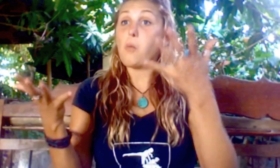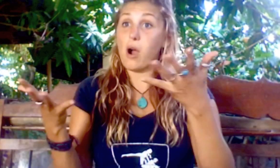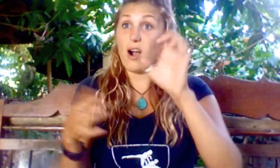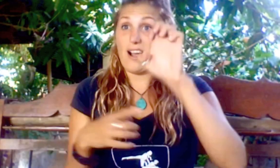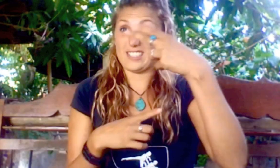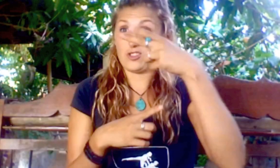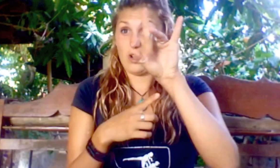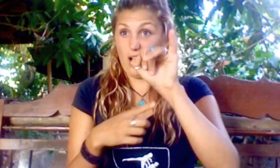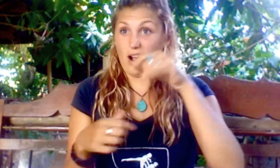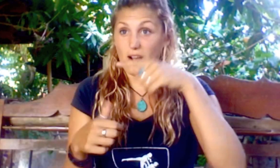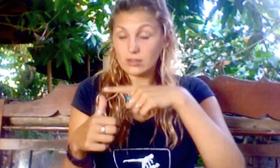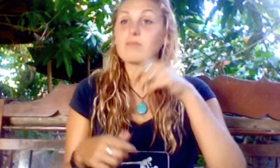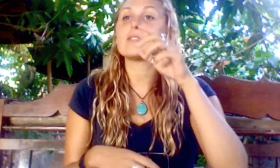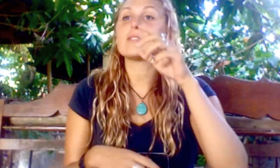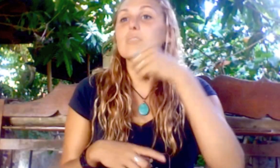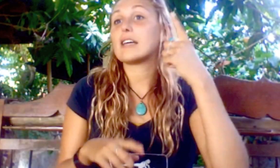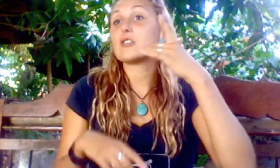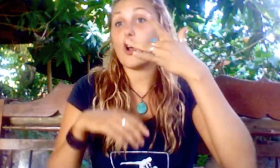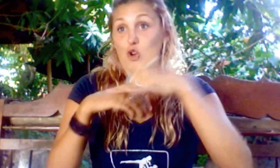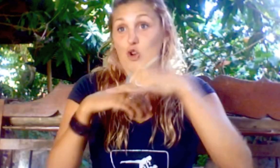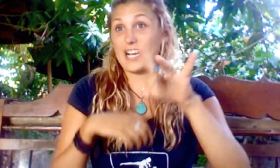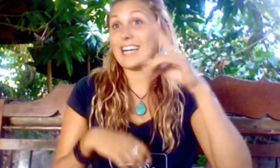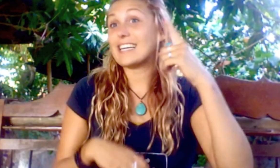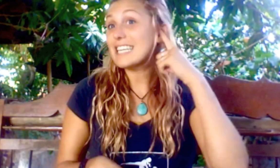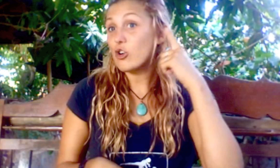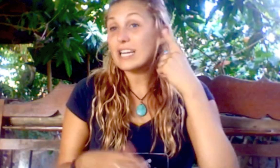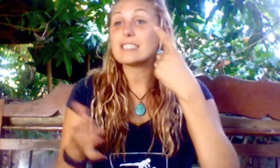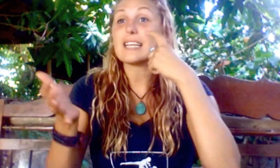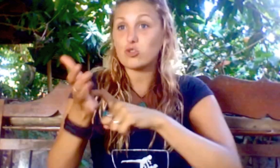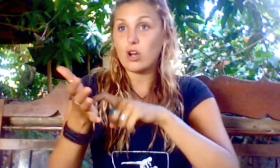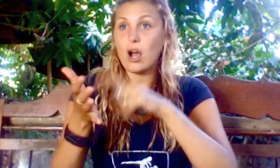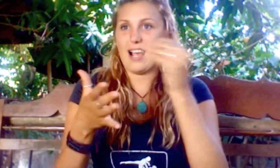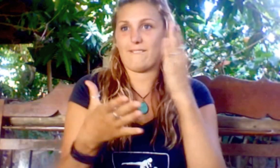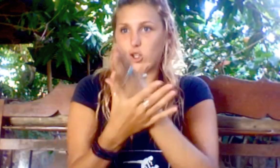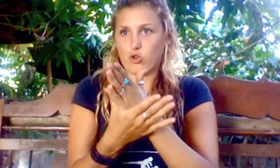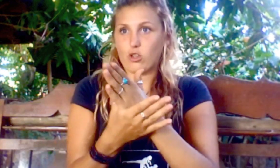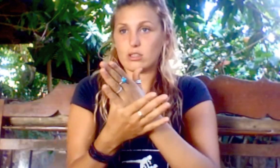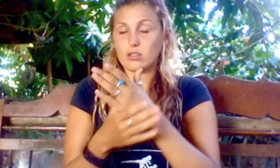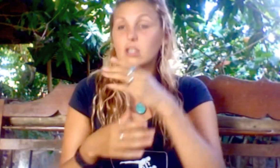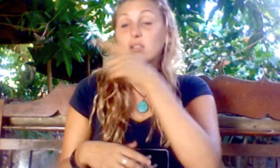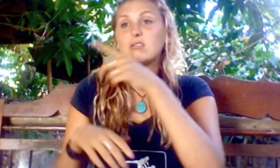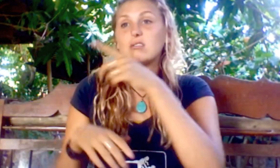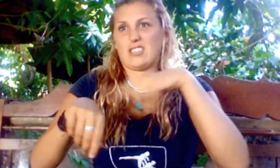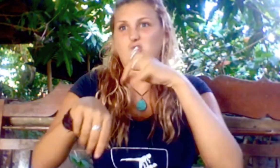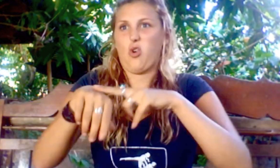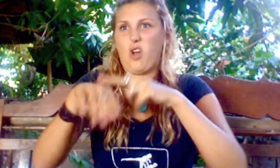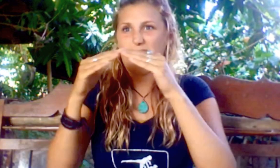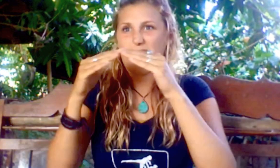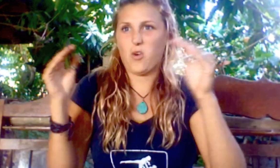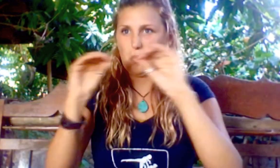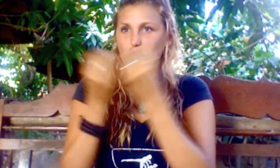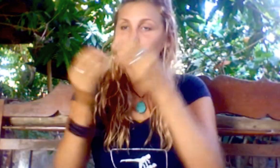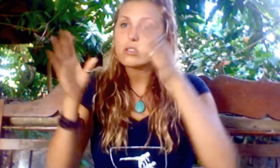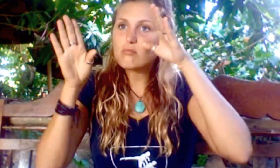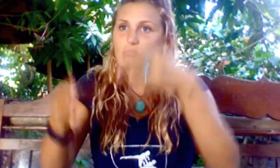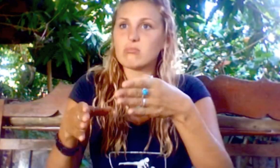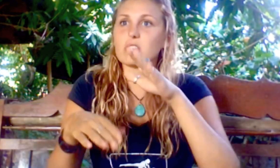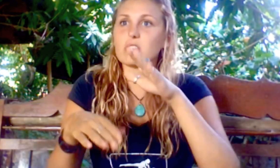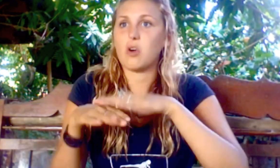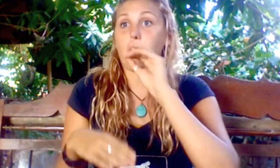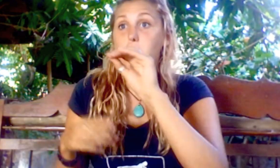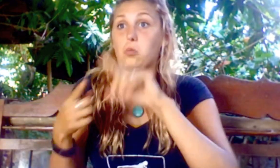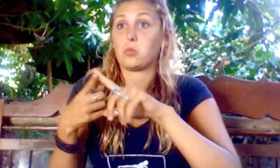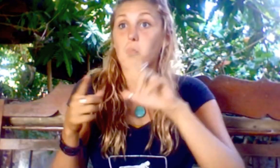What is EHDI? It stands for Early Hearing Detection and Intervention - a national organization that focuses on